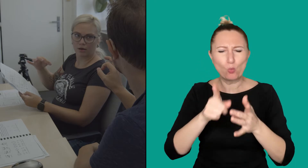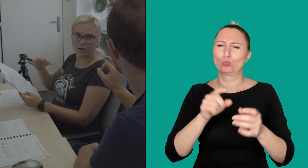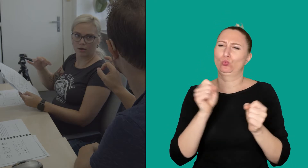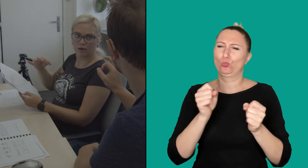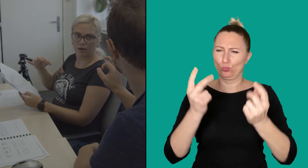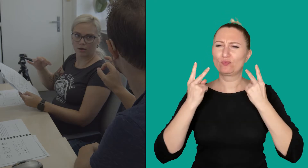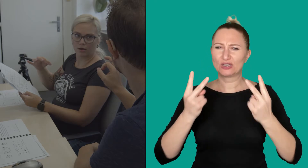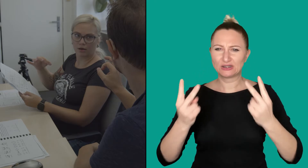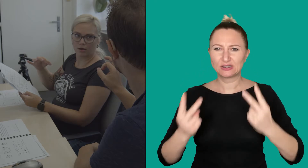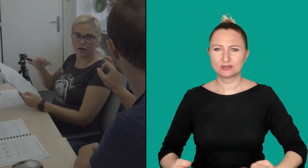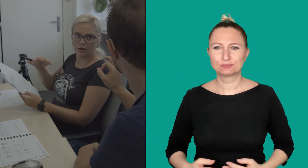and it is very important.